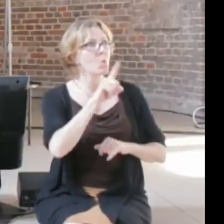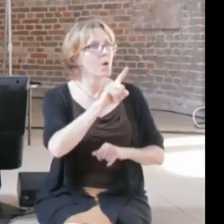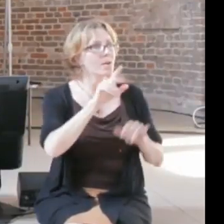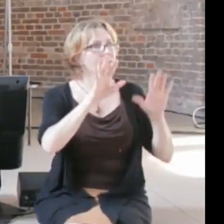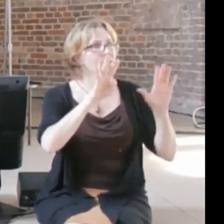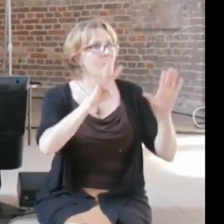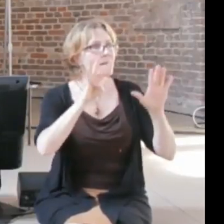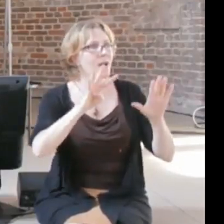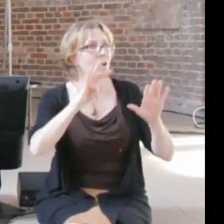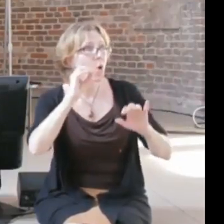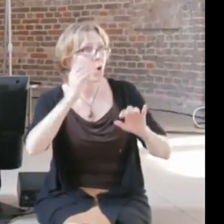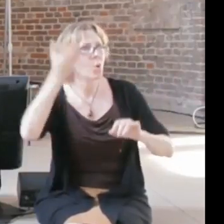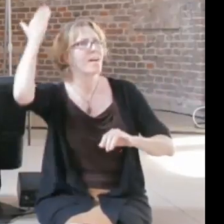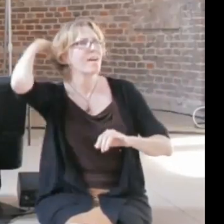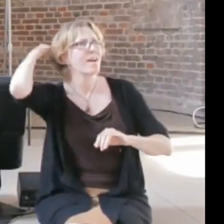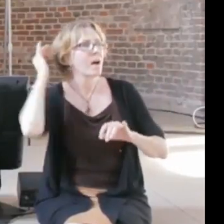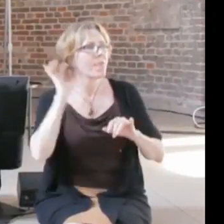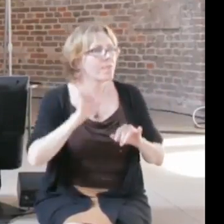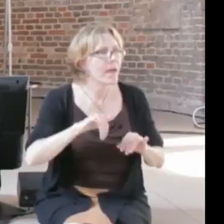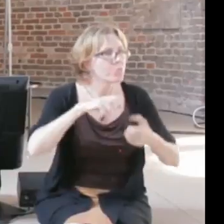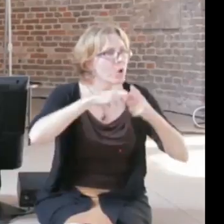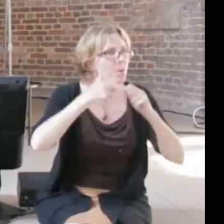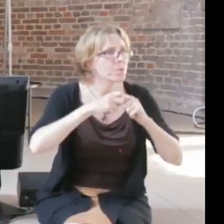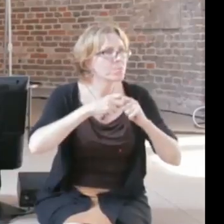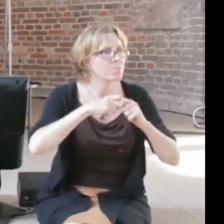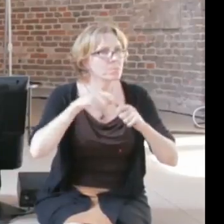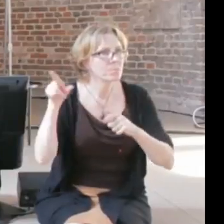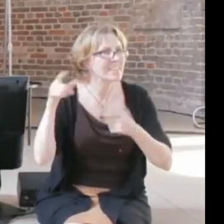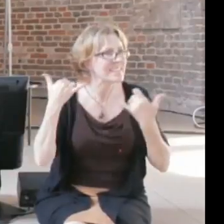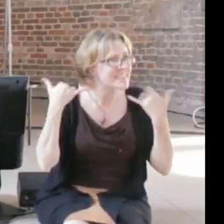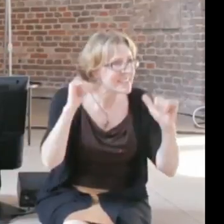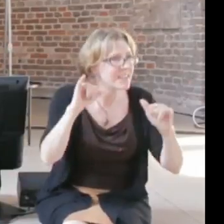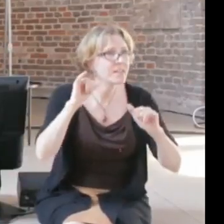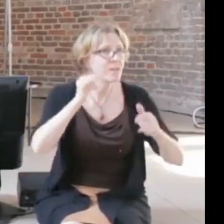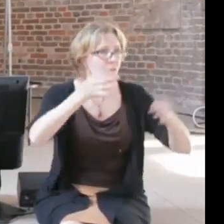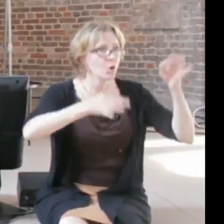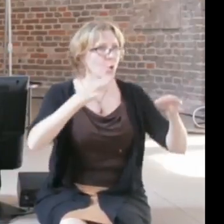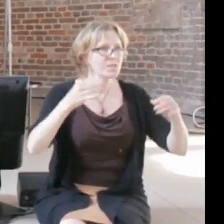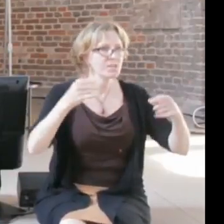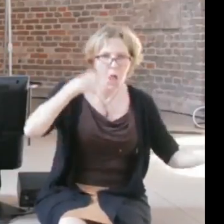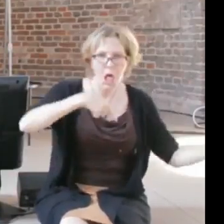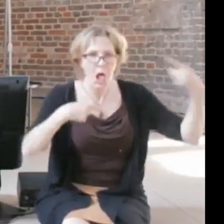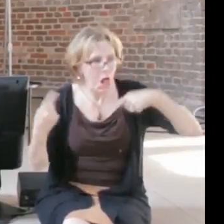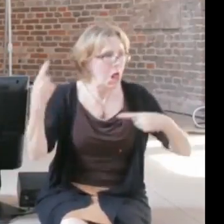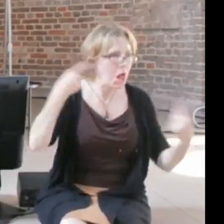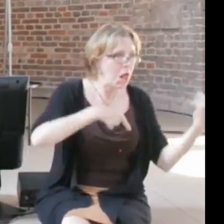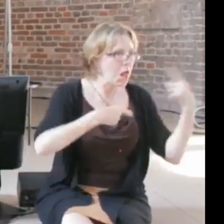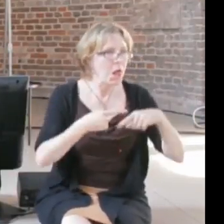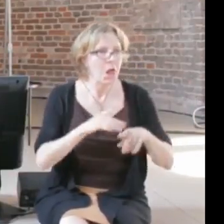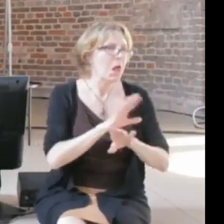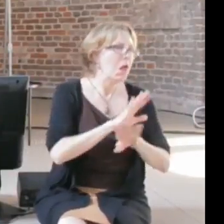and I think that is a big problem that we have not yet come up with the mechanisms to